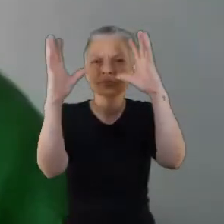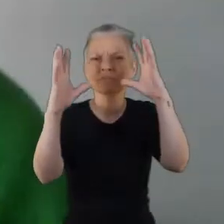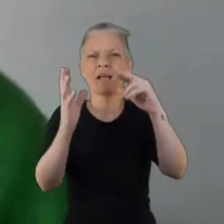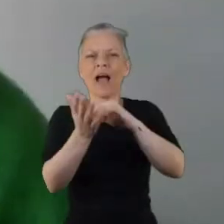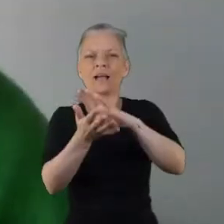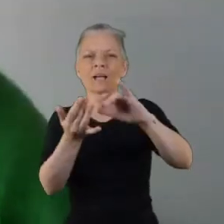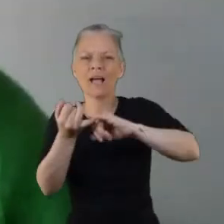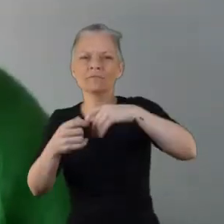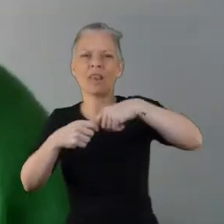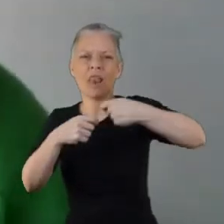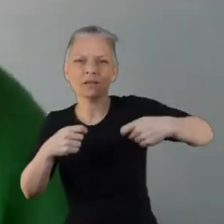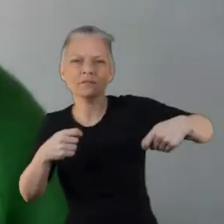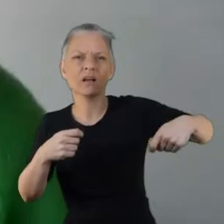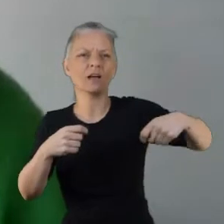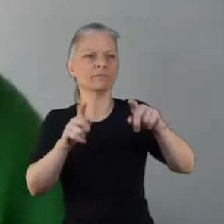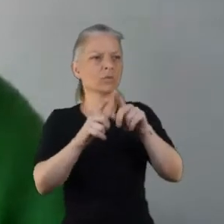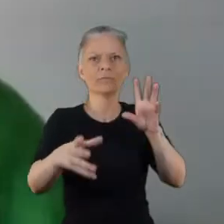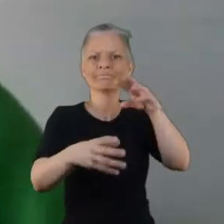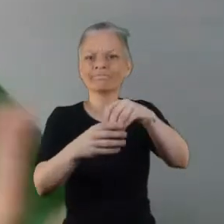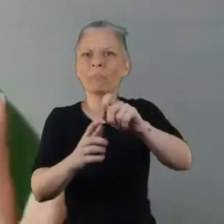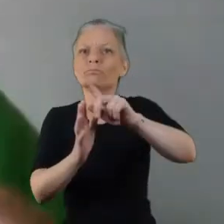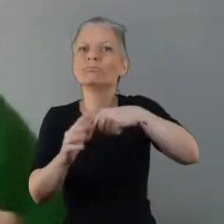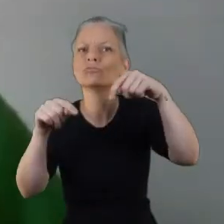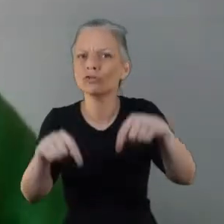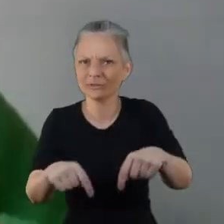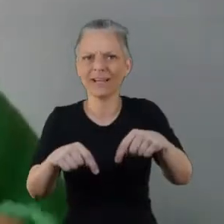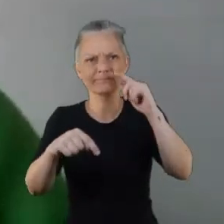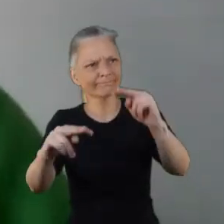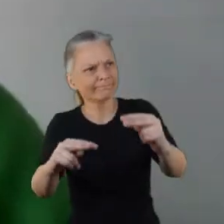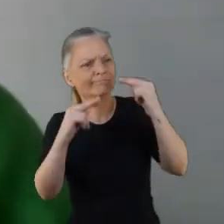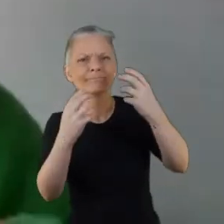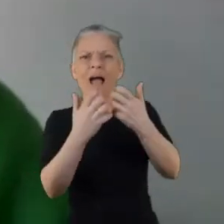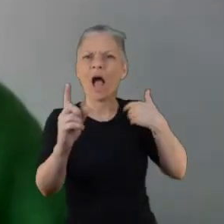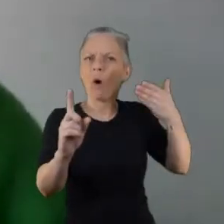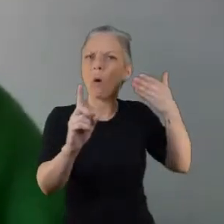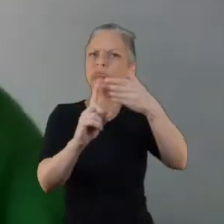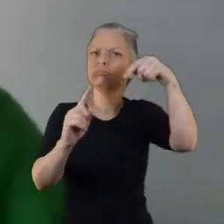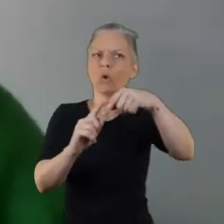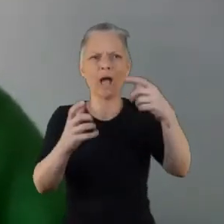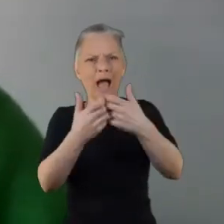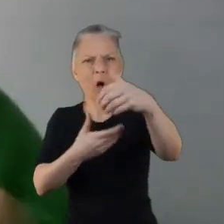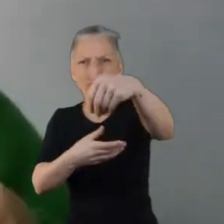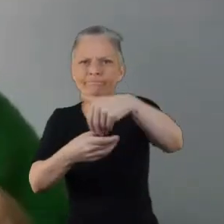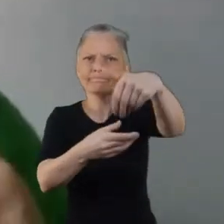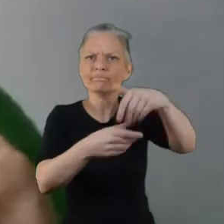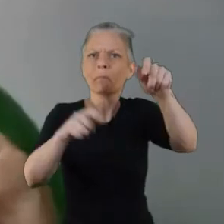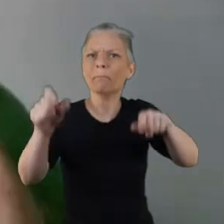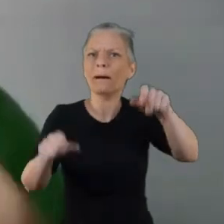with lived experience experience and service design. At the heart of it is a real commitment from Scottish Recovery Network to ensure that lived